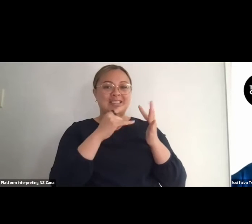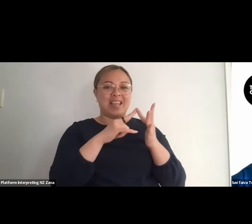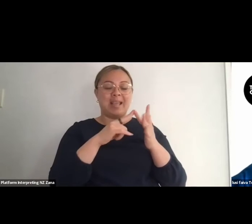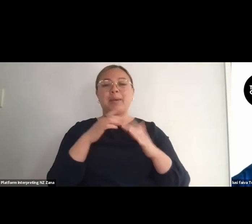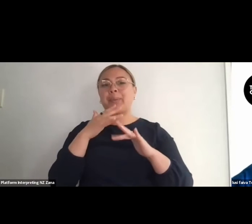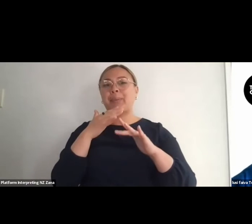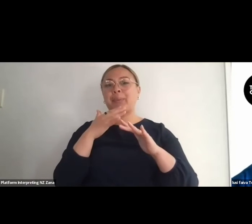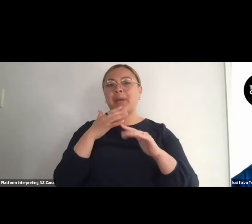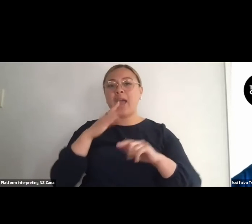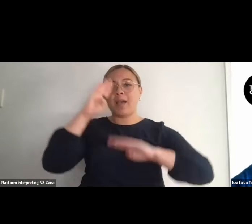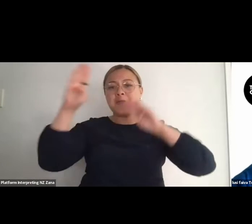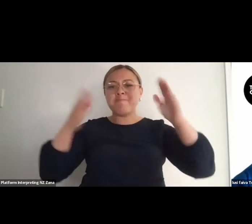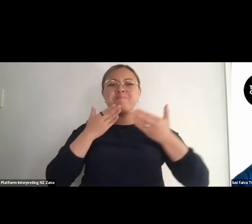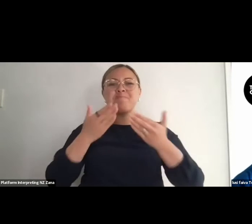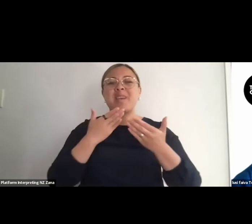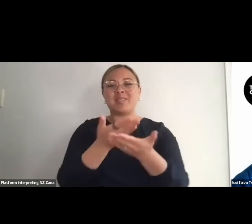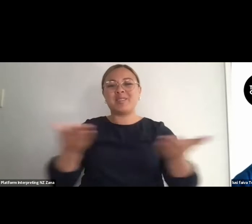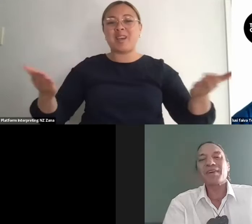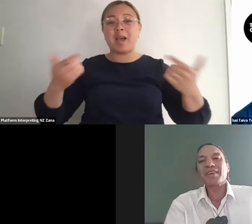Ko Rodney Bell tēnei. My name’s Rodney Bell.